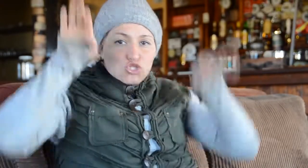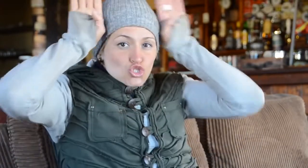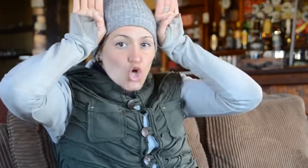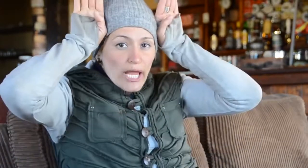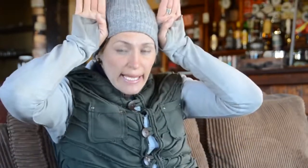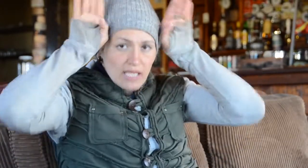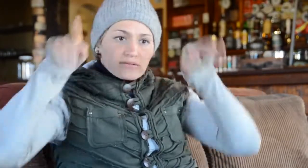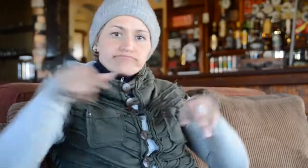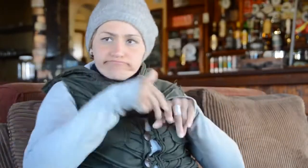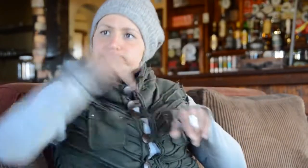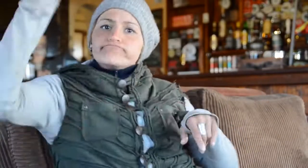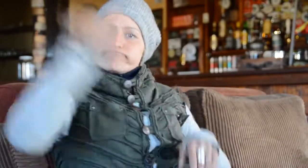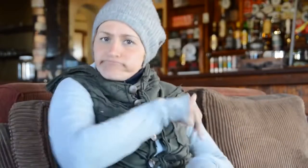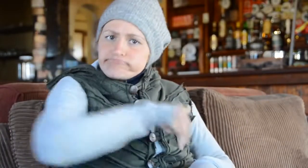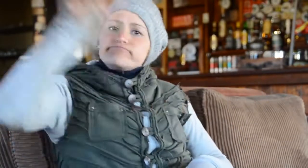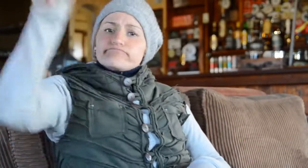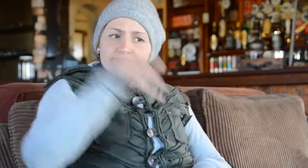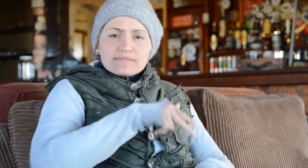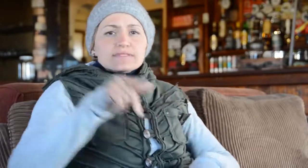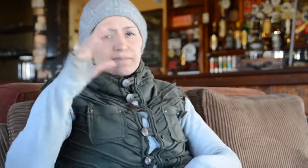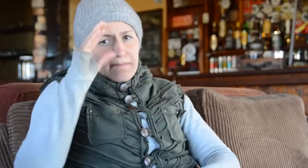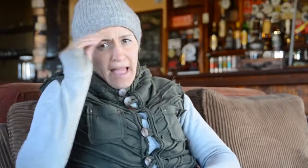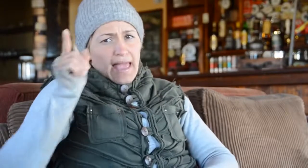as it was a donkey path.